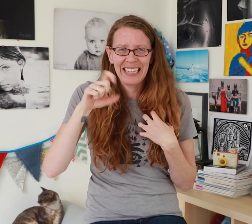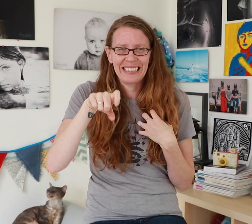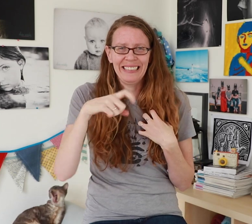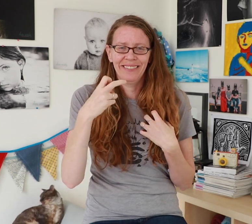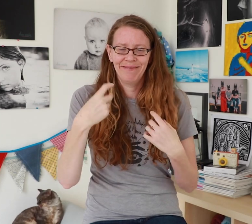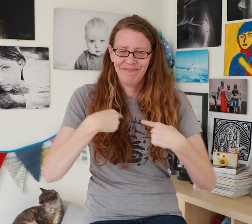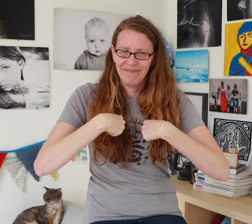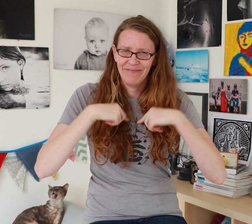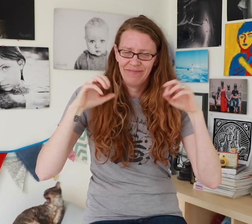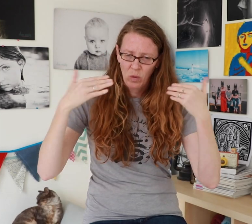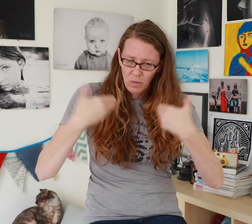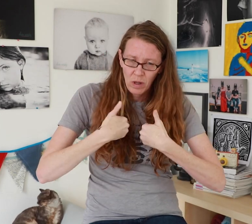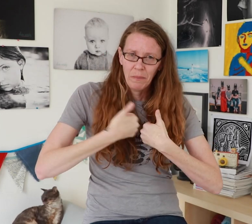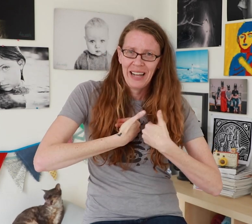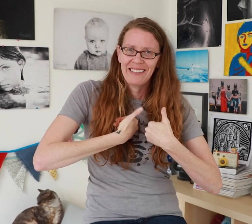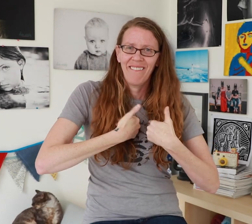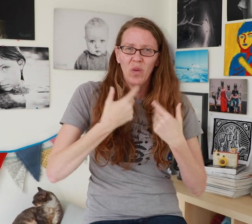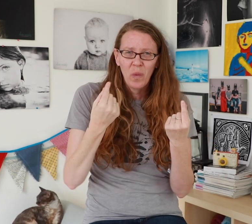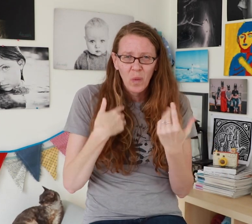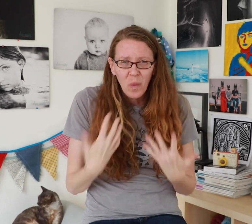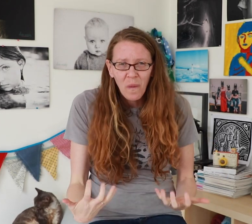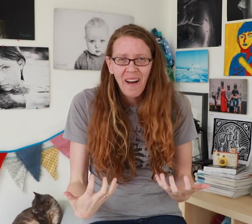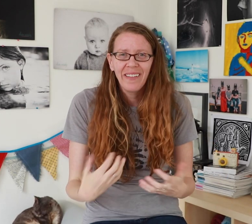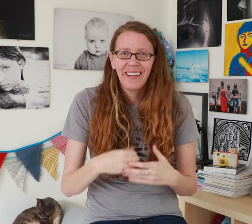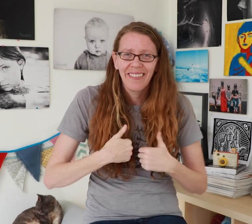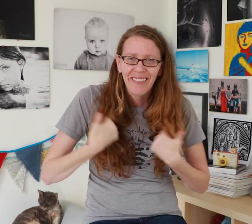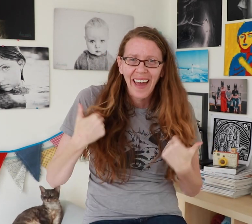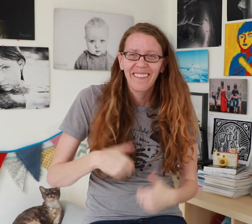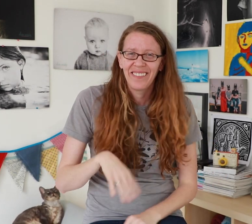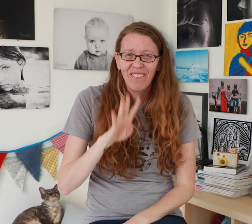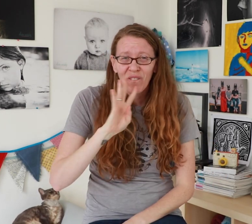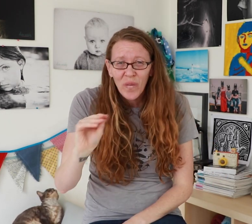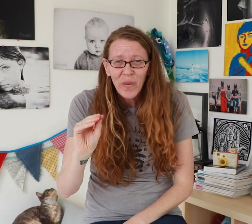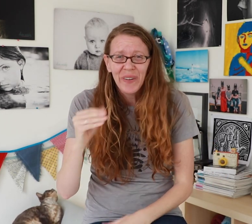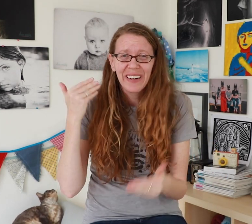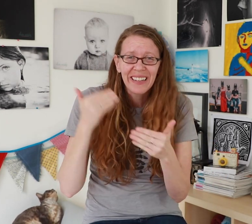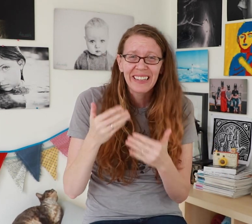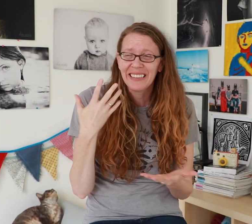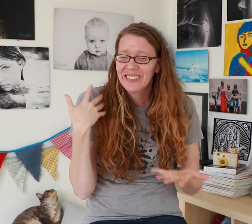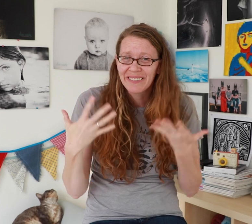I decided to focus on myself and figure out what I wanted in life. I mean, at that point, I was almost 40 years old.